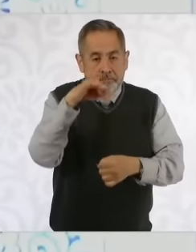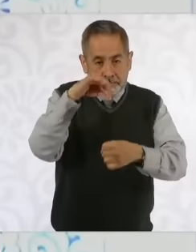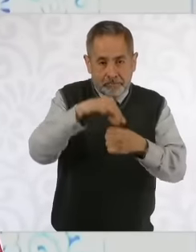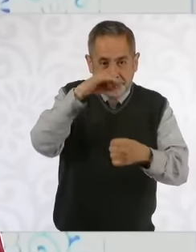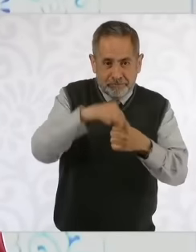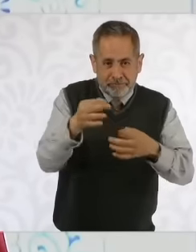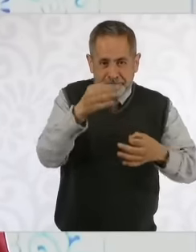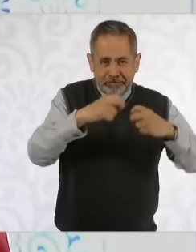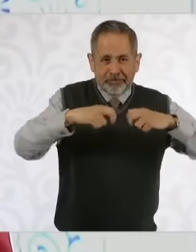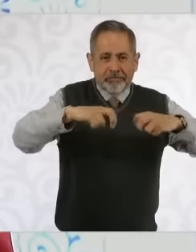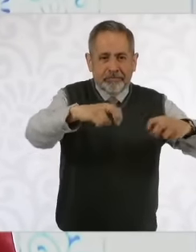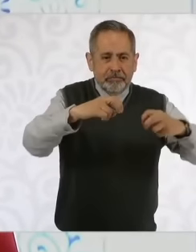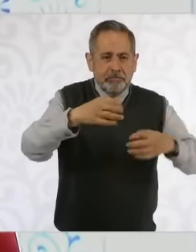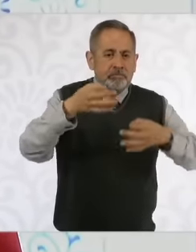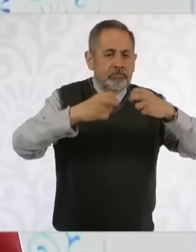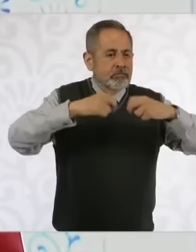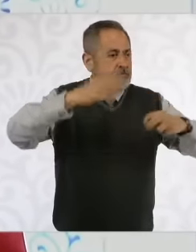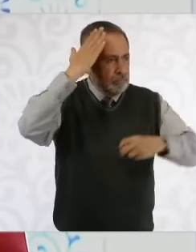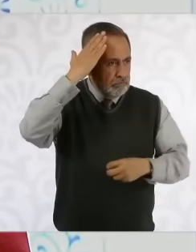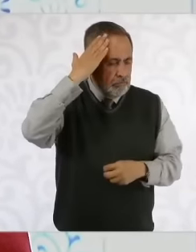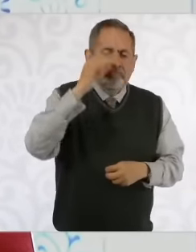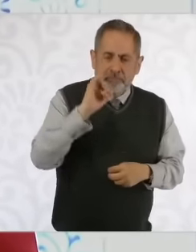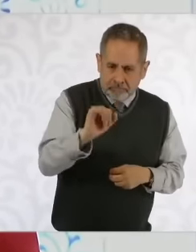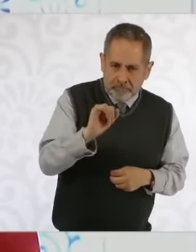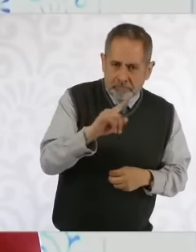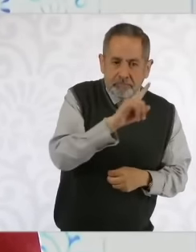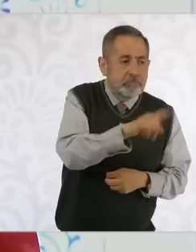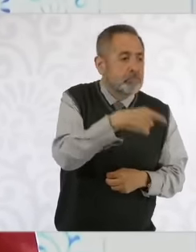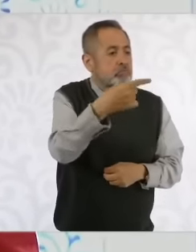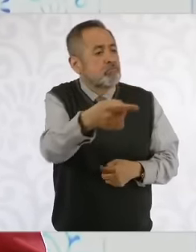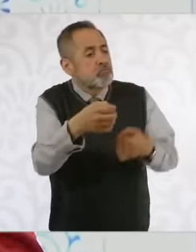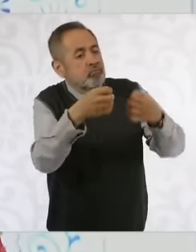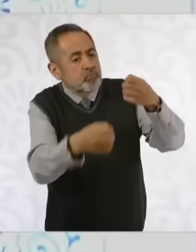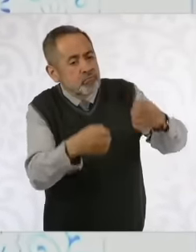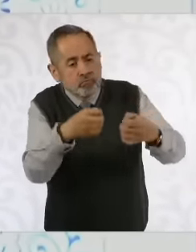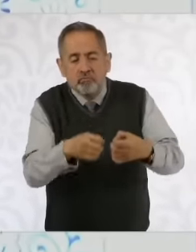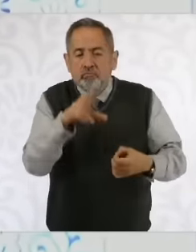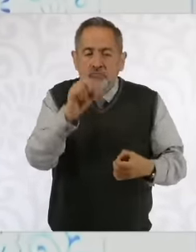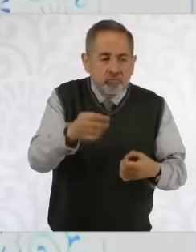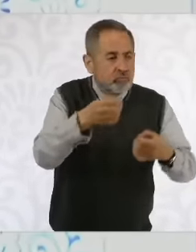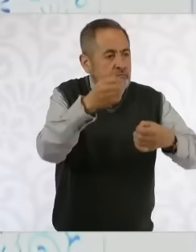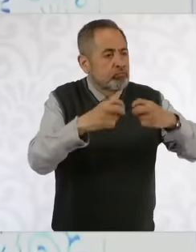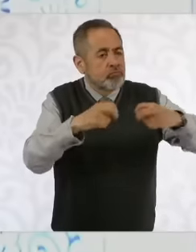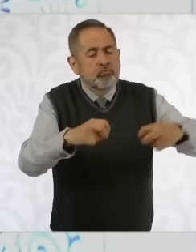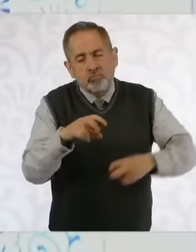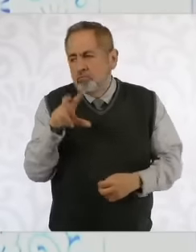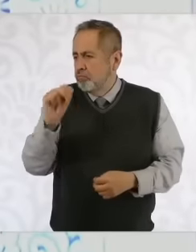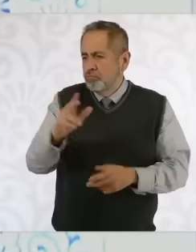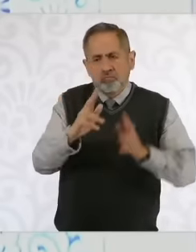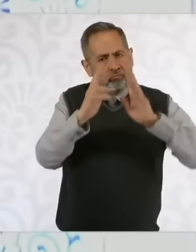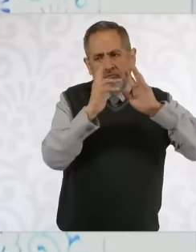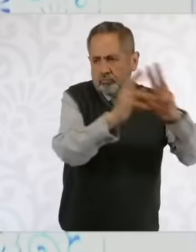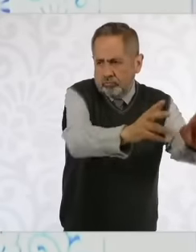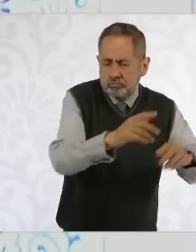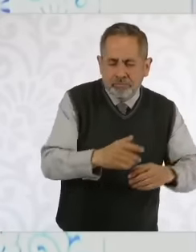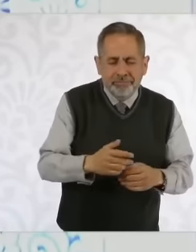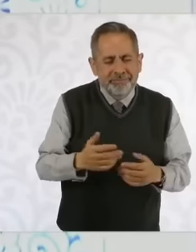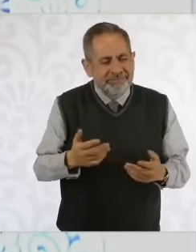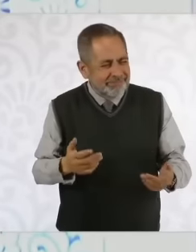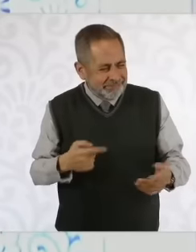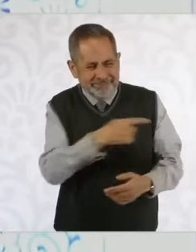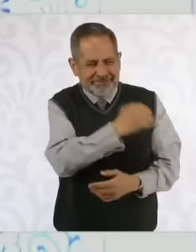magistrates and judges or the magistrates and judges are not elected . That is the proposal of the minister who